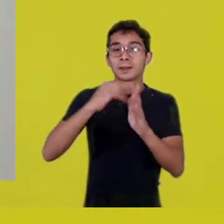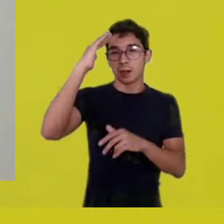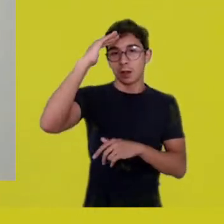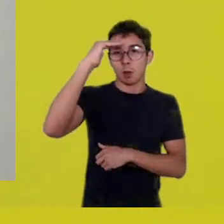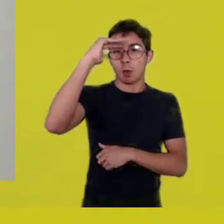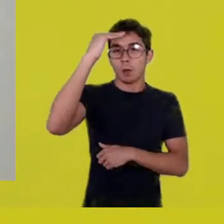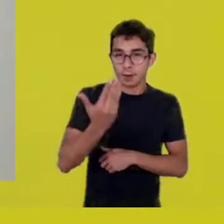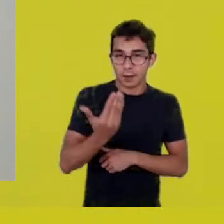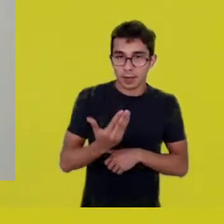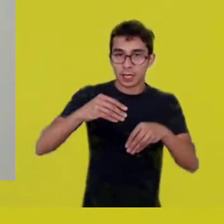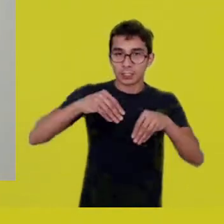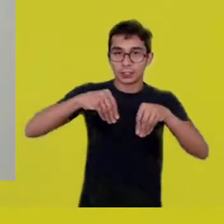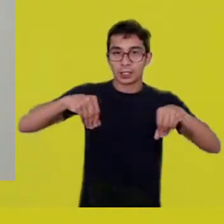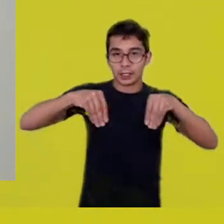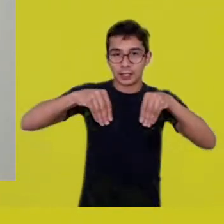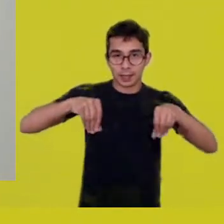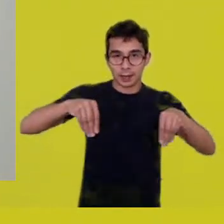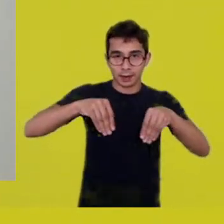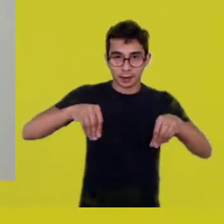which is “the head on the earth”.